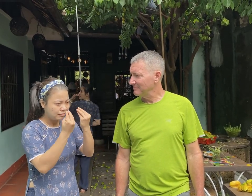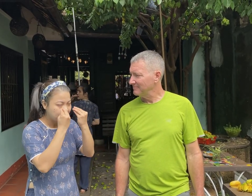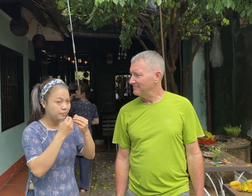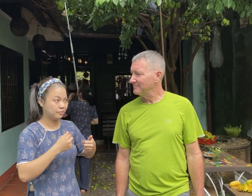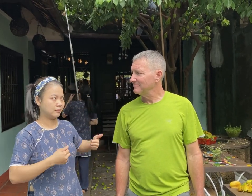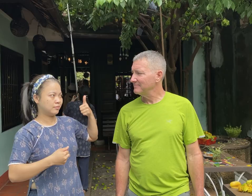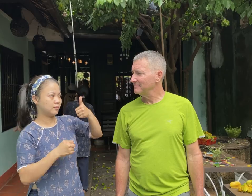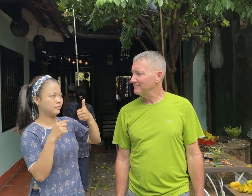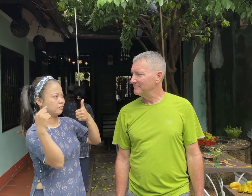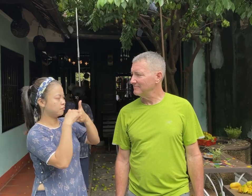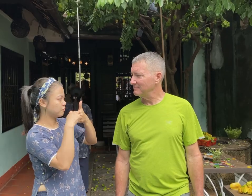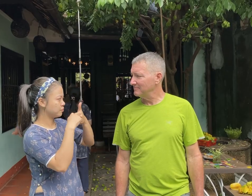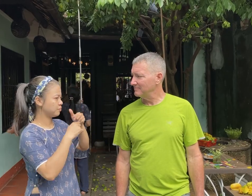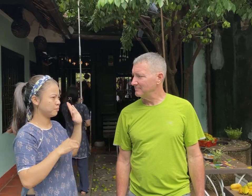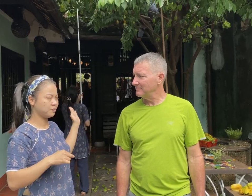She had taught me a lot.